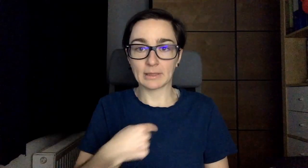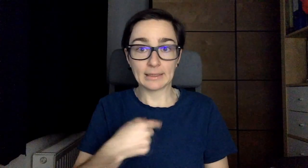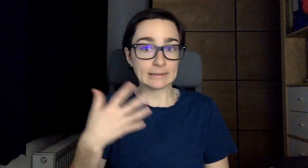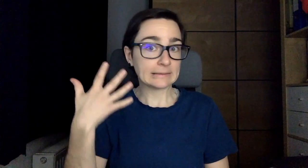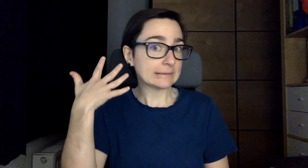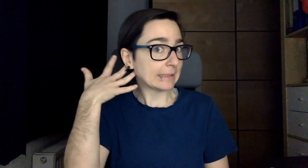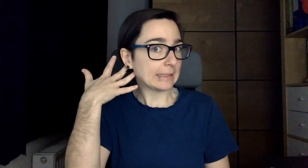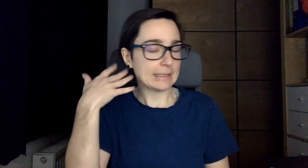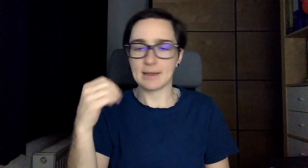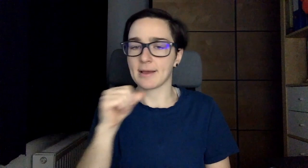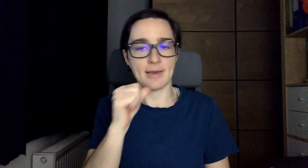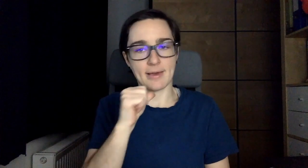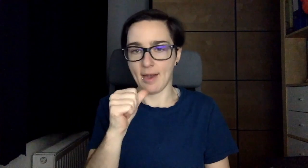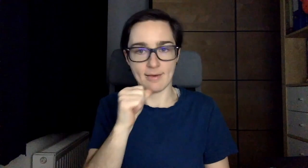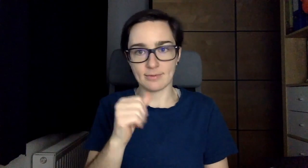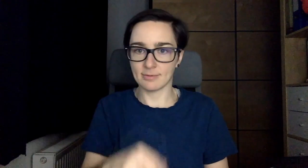I don´t have a CI.